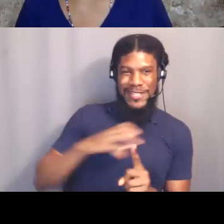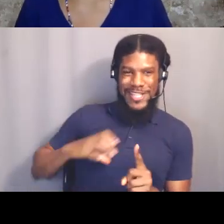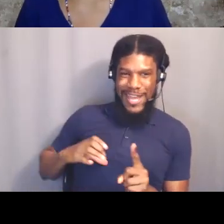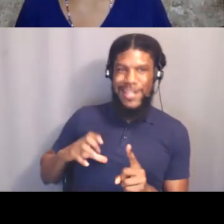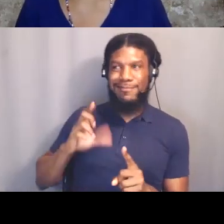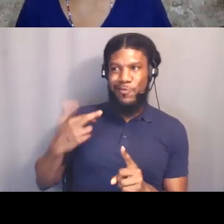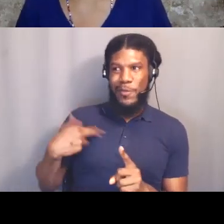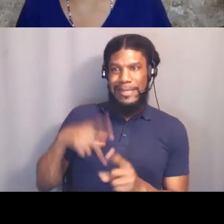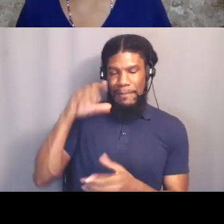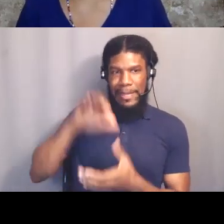a way to shift